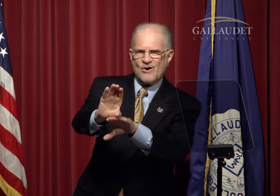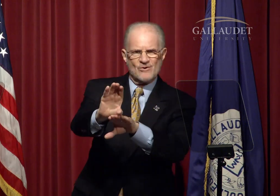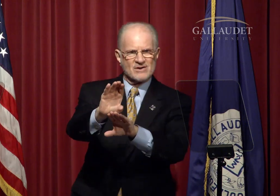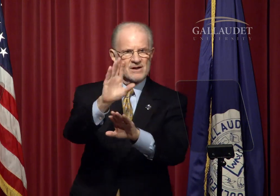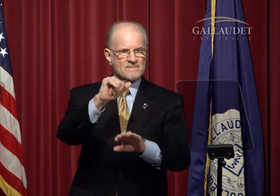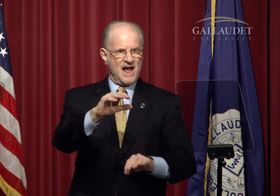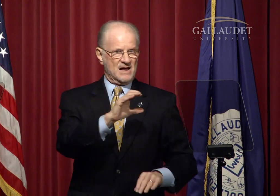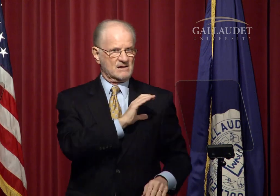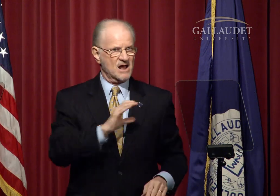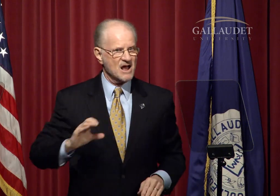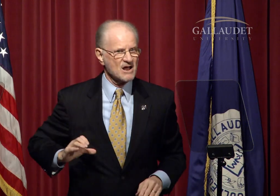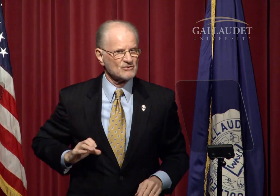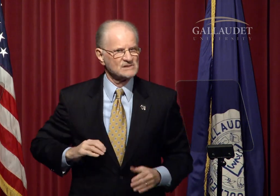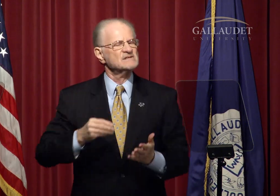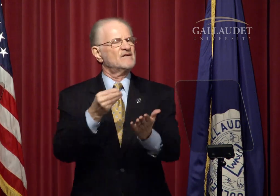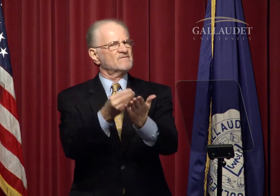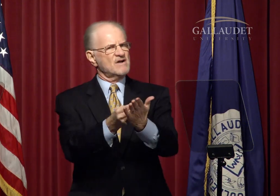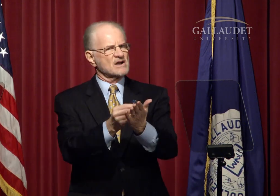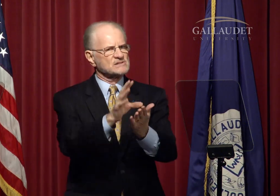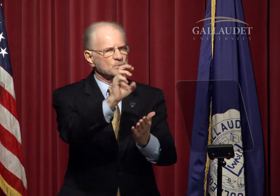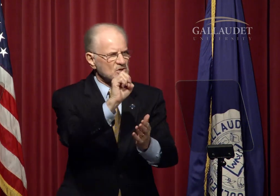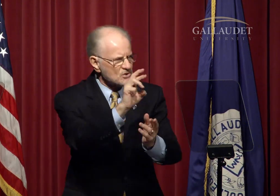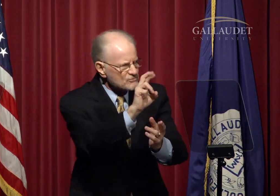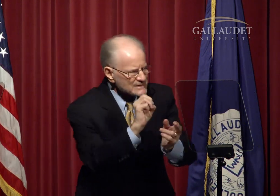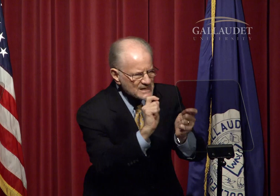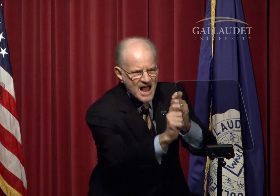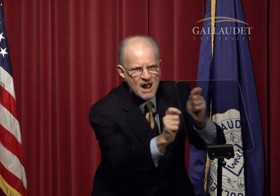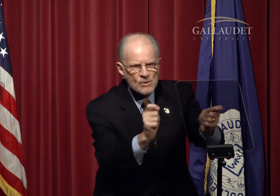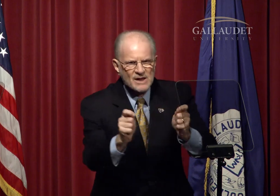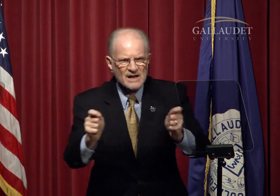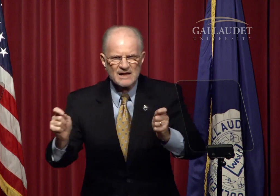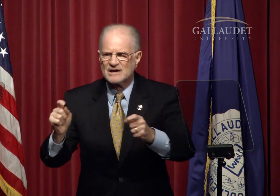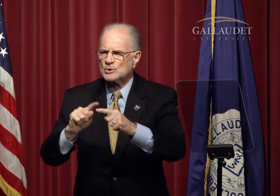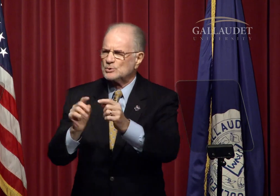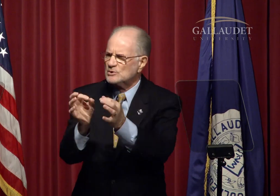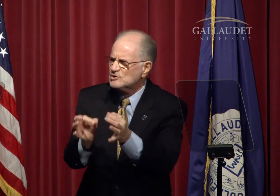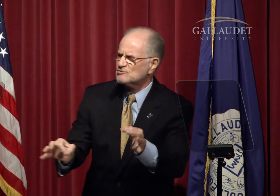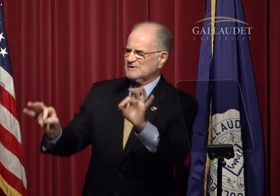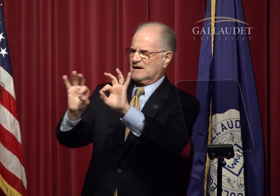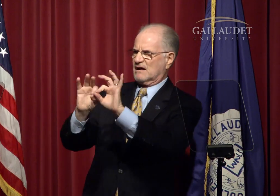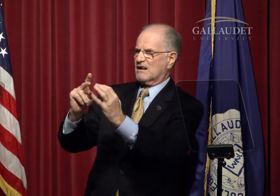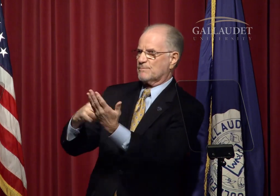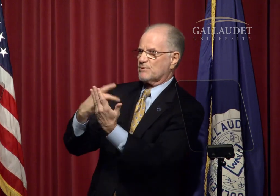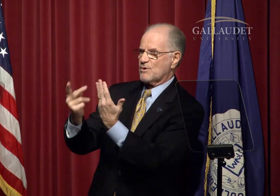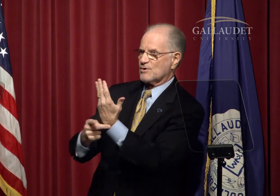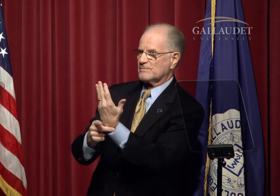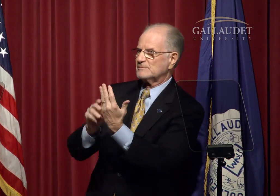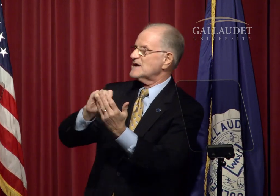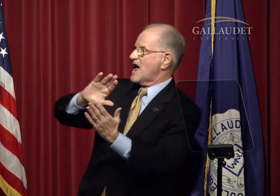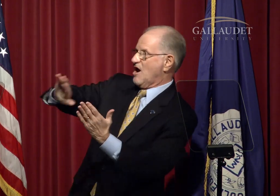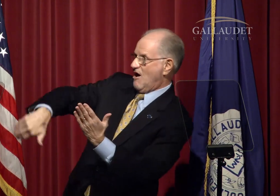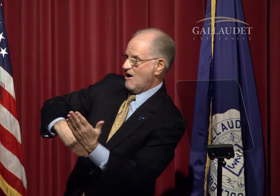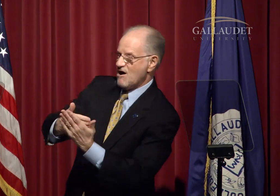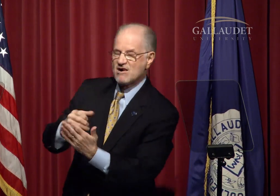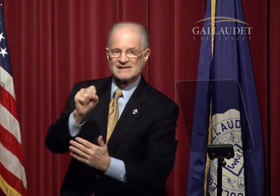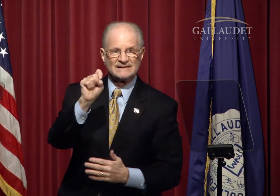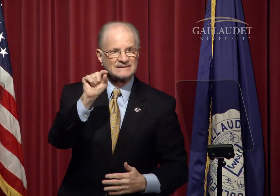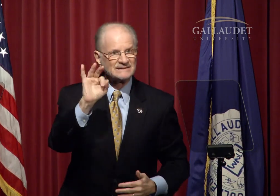and when the money was restored by Congress, funds were allocated to critical programs and staff,